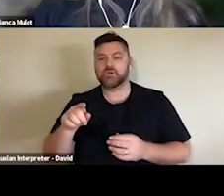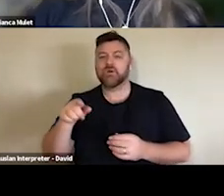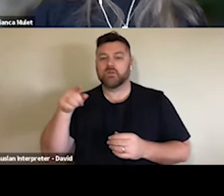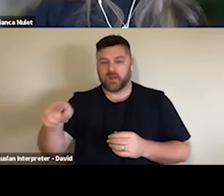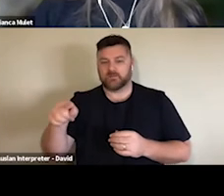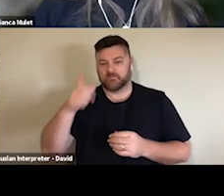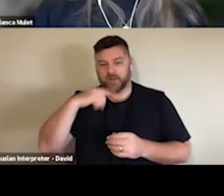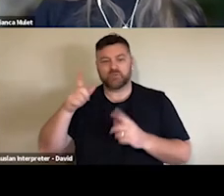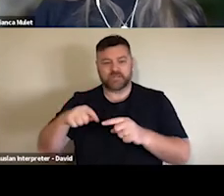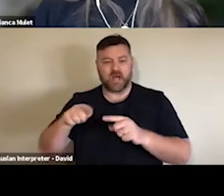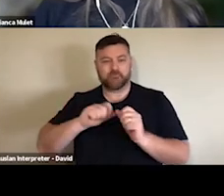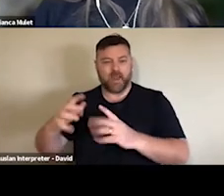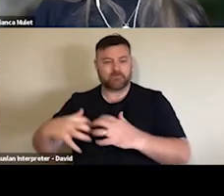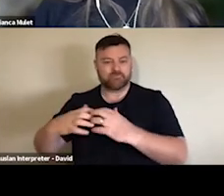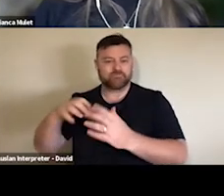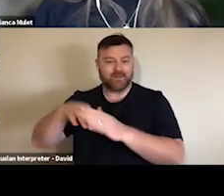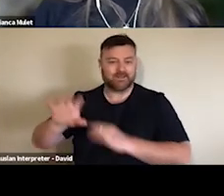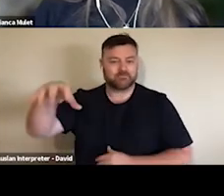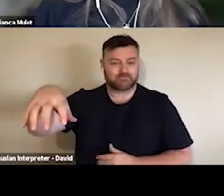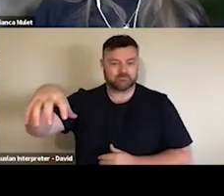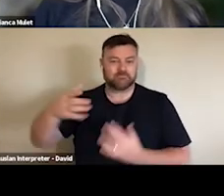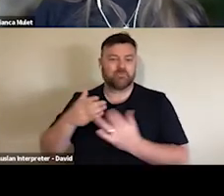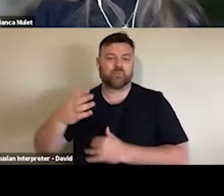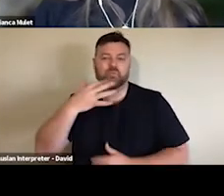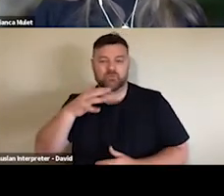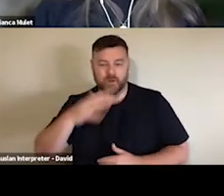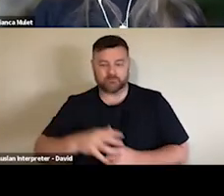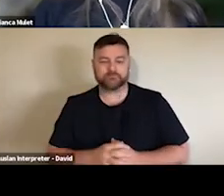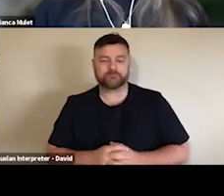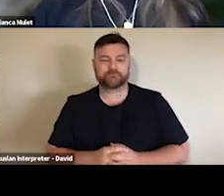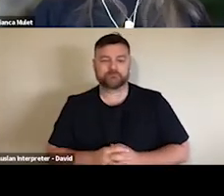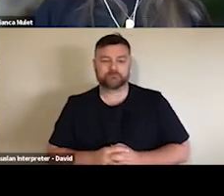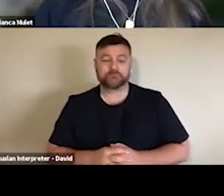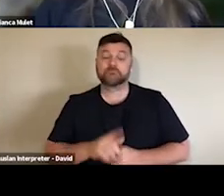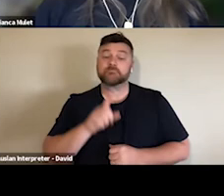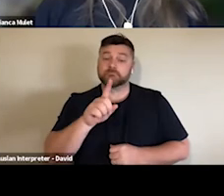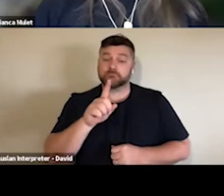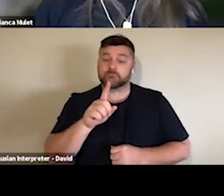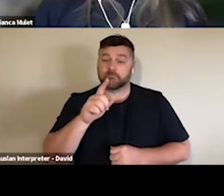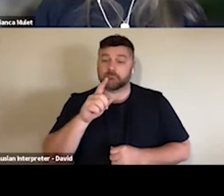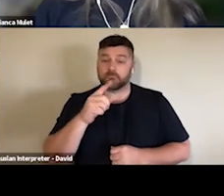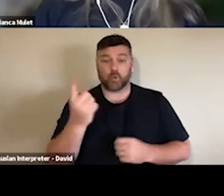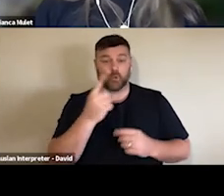some of the results of the Insight in Action competition to just be able to hear more about